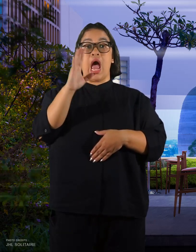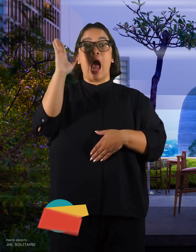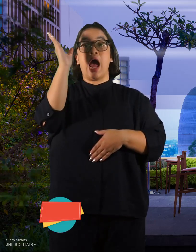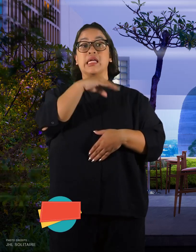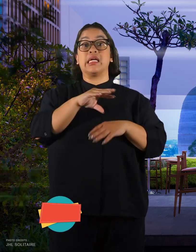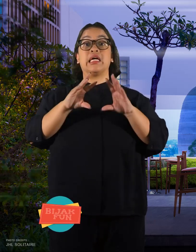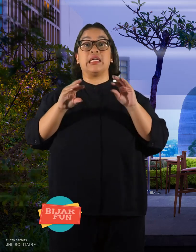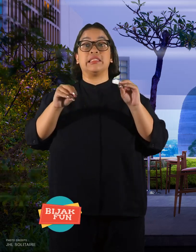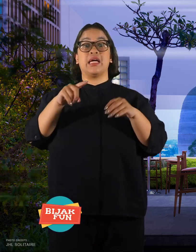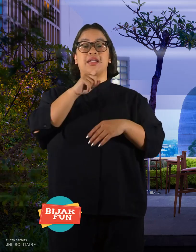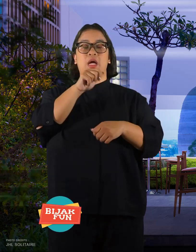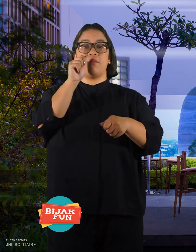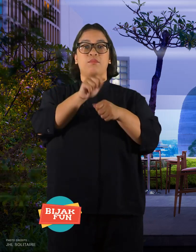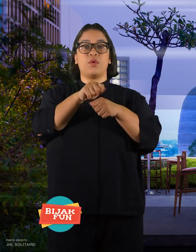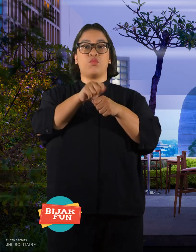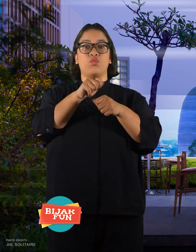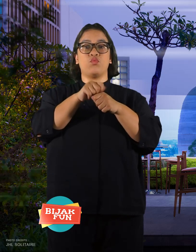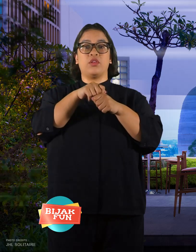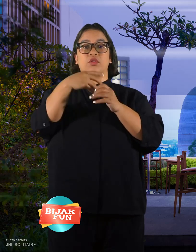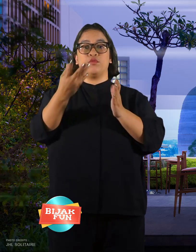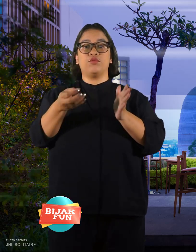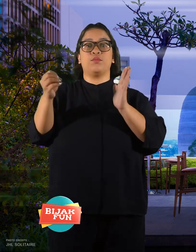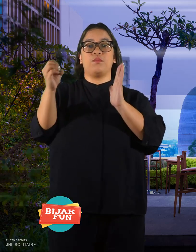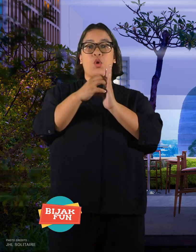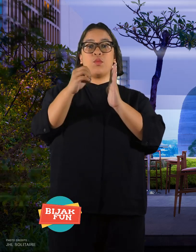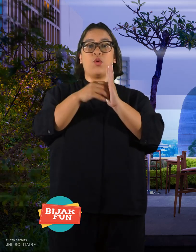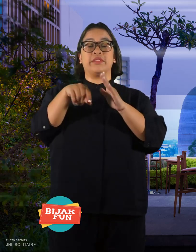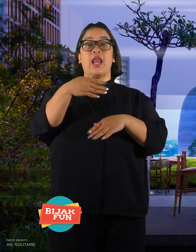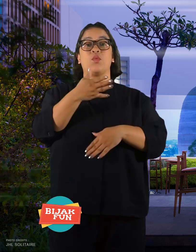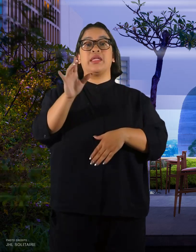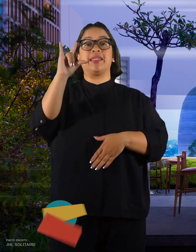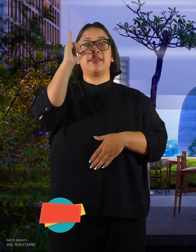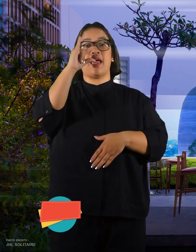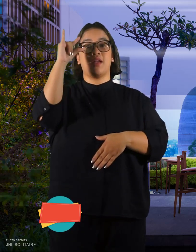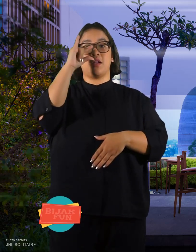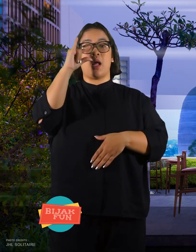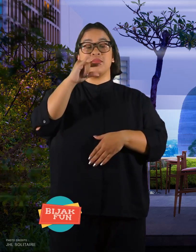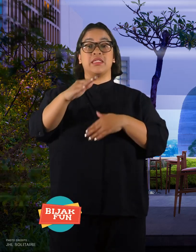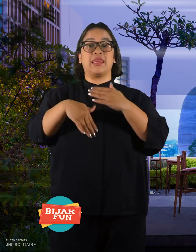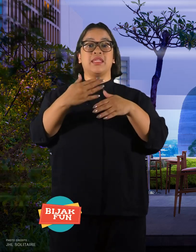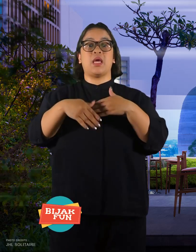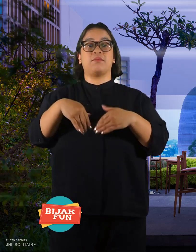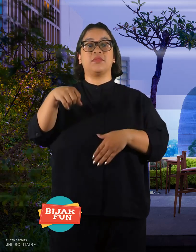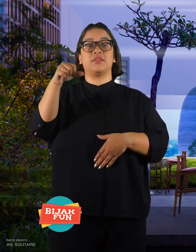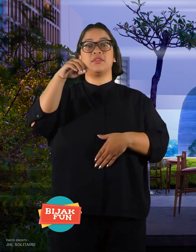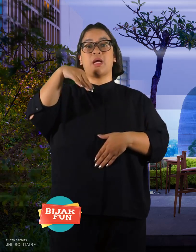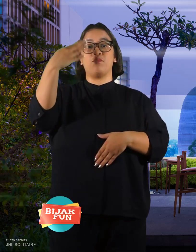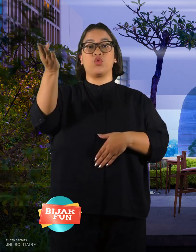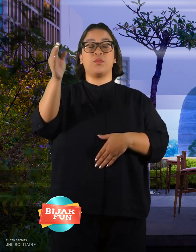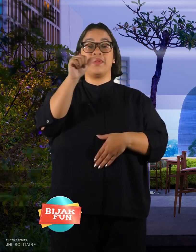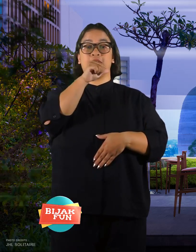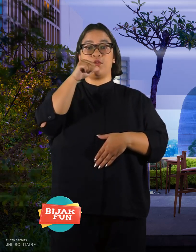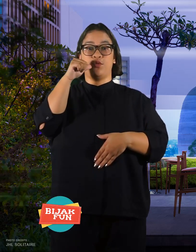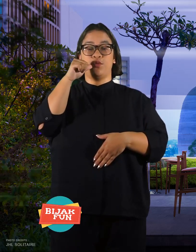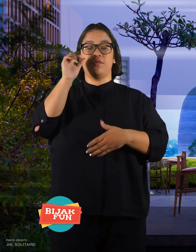Weekdays he produces, then offers selling via Instagram every Saturday-Sunday.